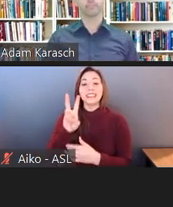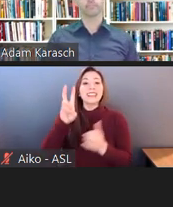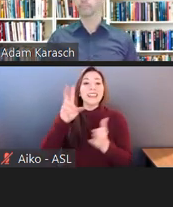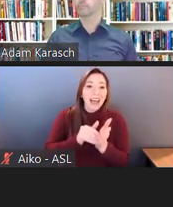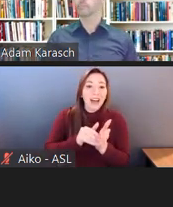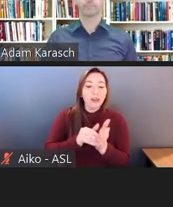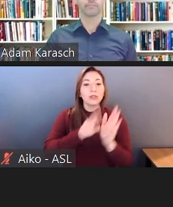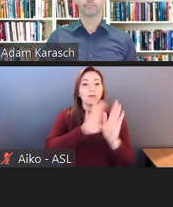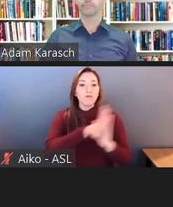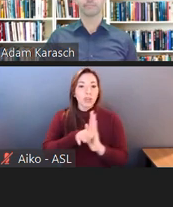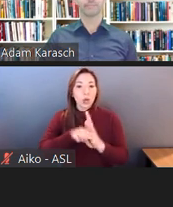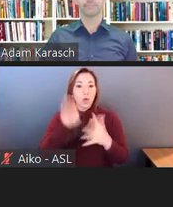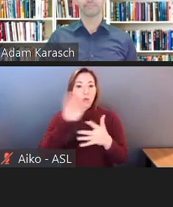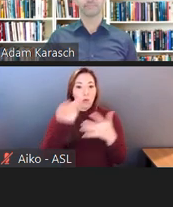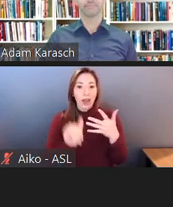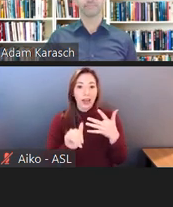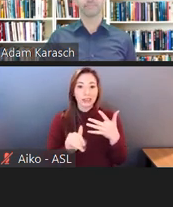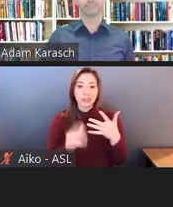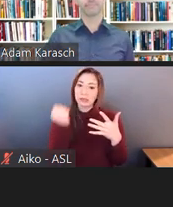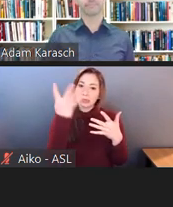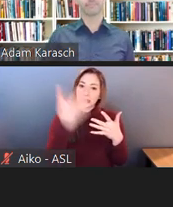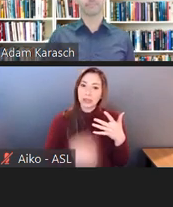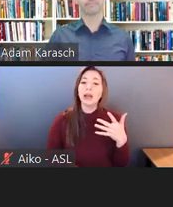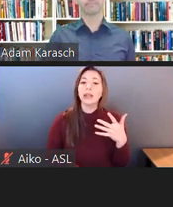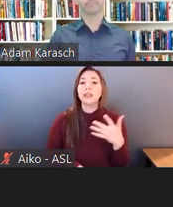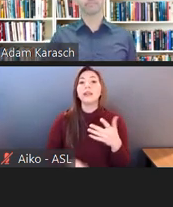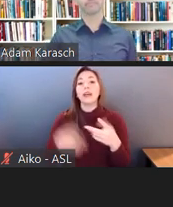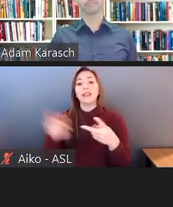and 35,000 audio files.